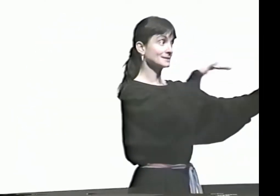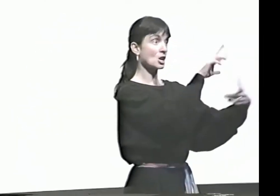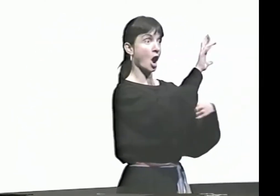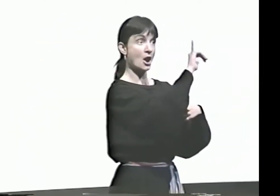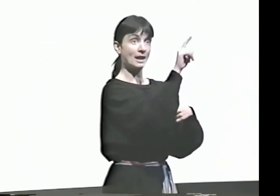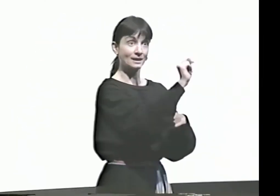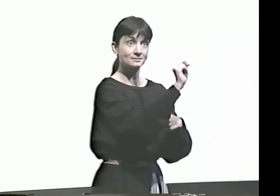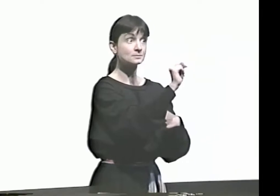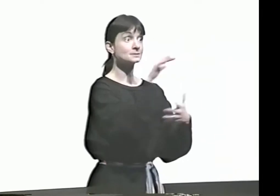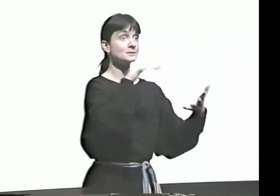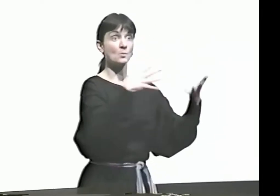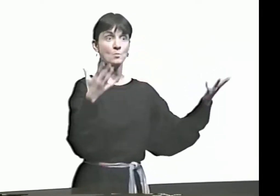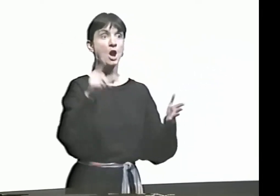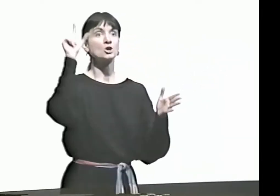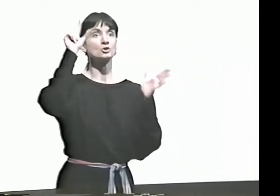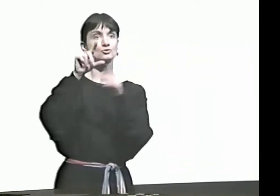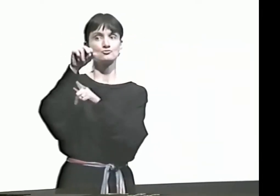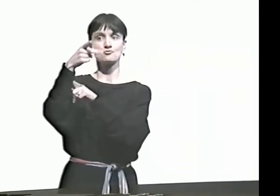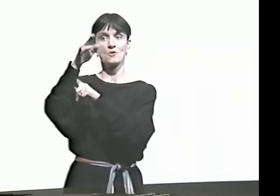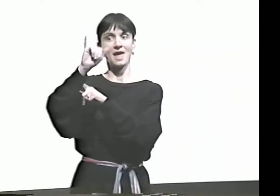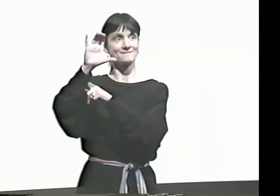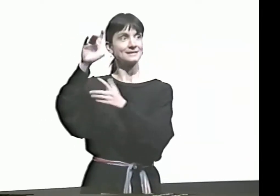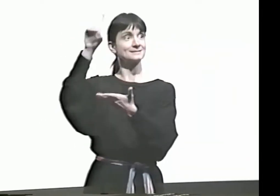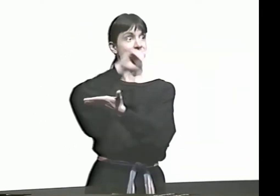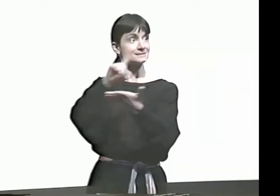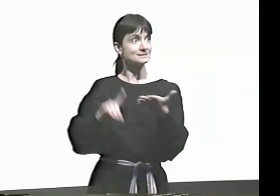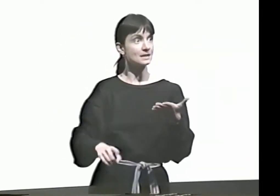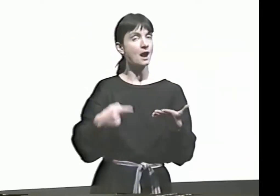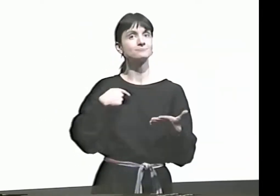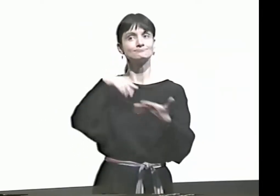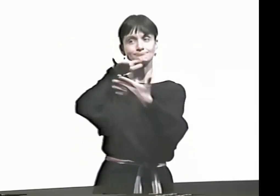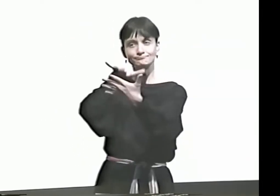AND I CAME TO RIT TO STUDY GRAPHIC DESIGN.